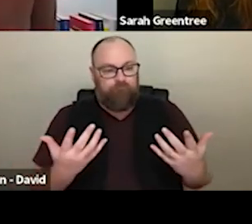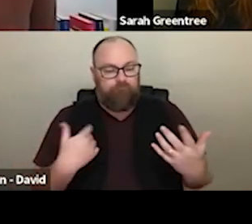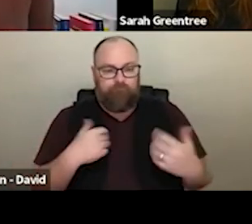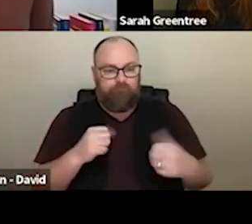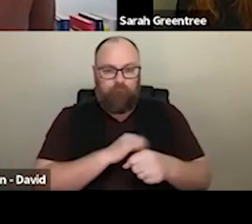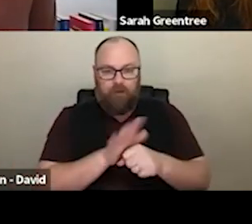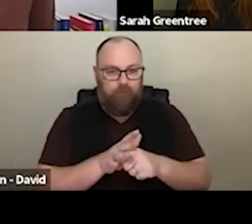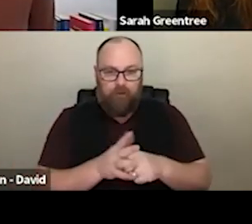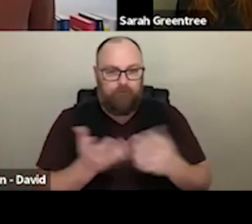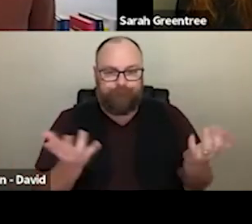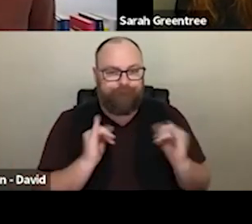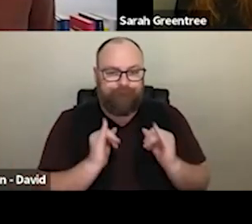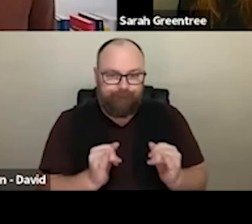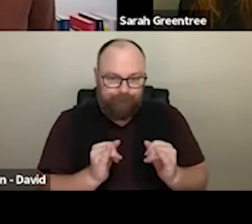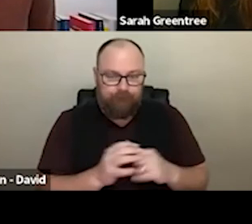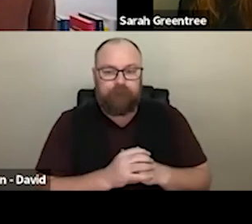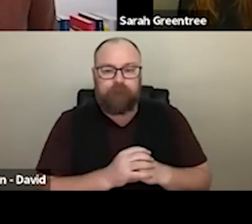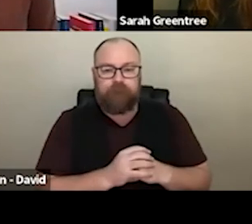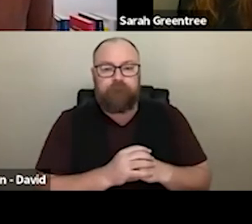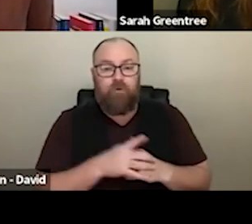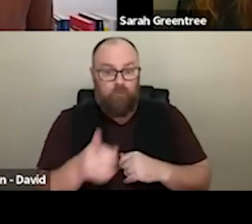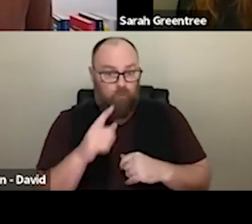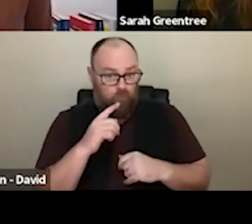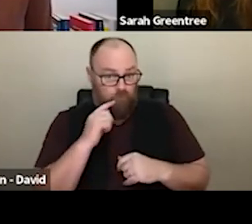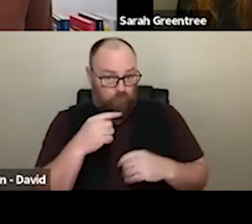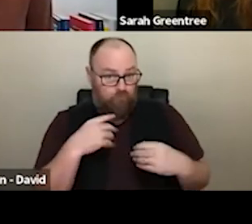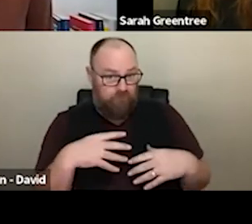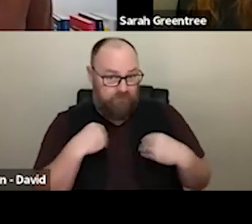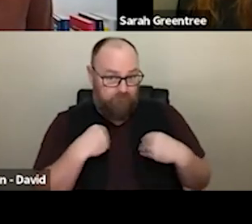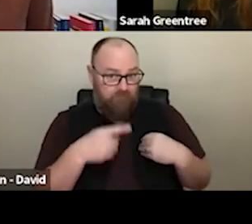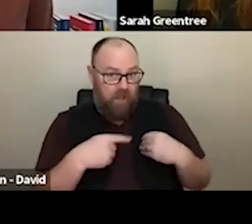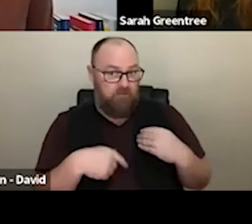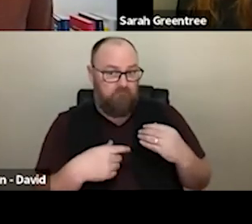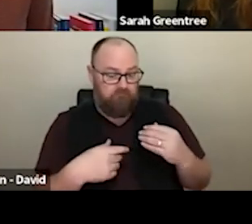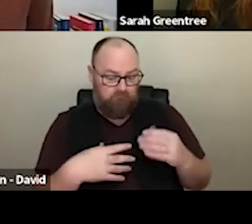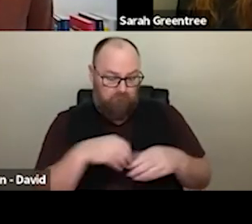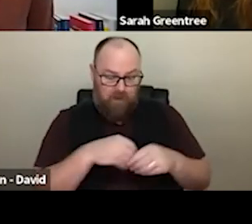the country be reflected in any of the processes or decision-making in this round? I might ask